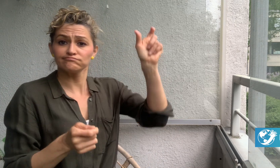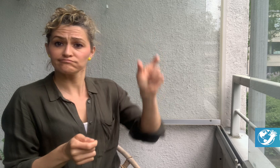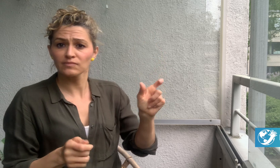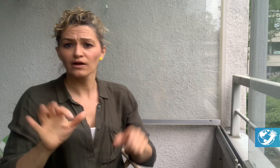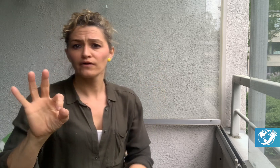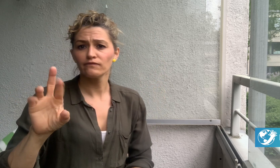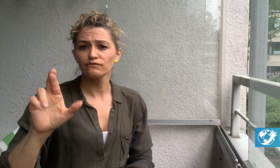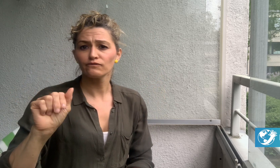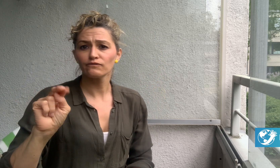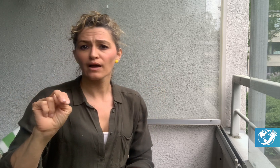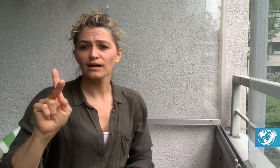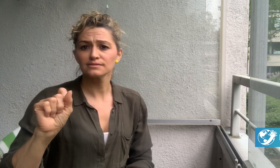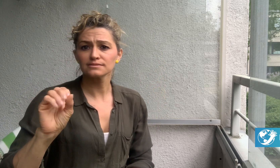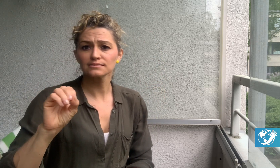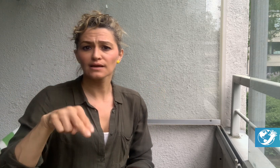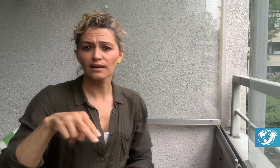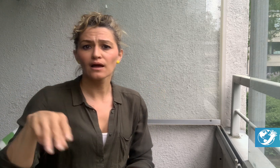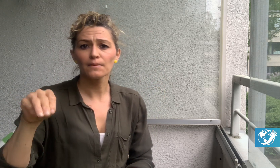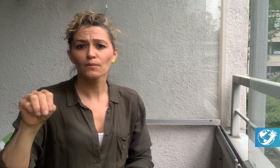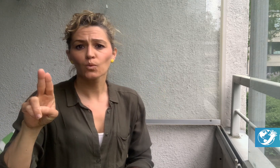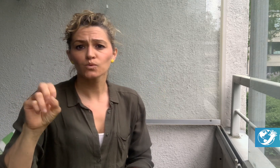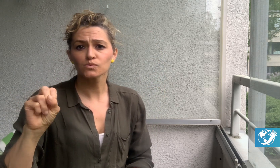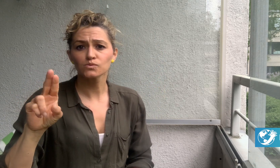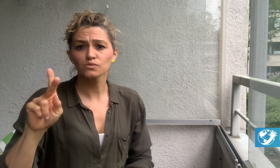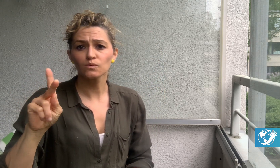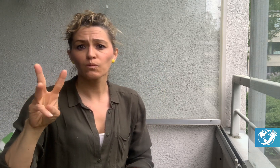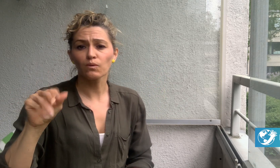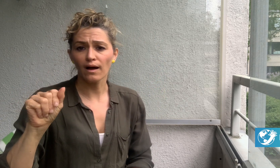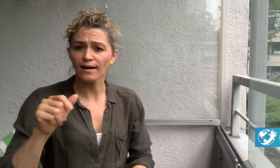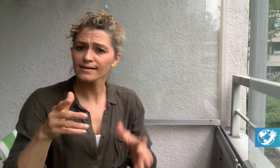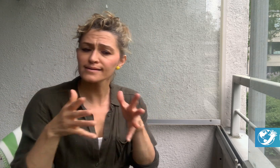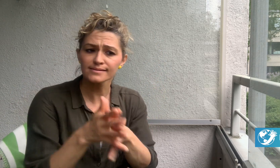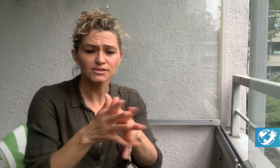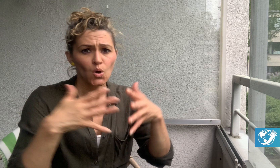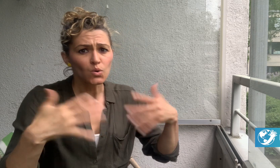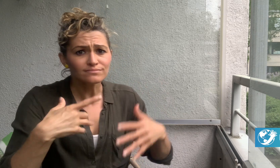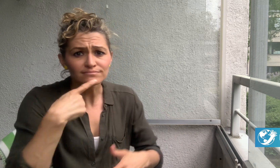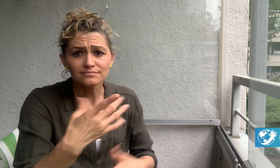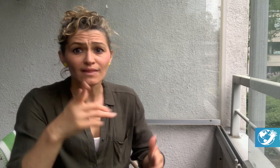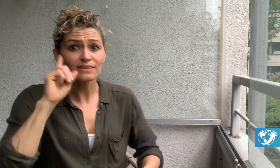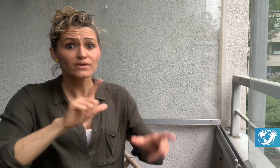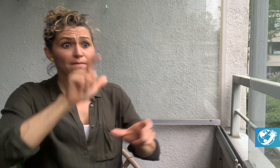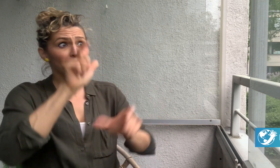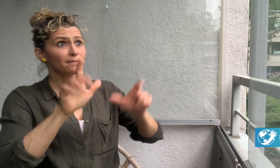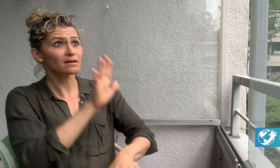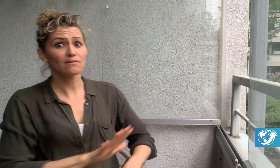The organization’s director, Frankson Musukwa,